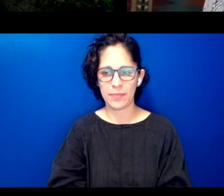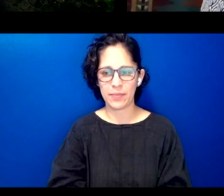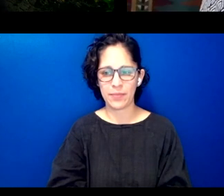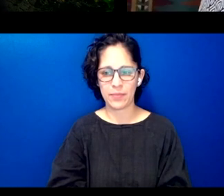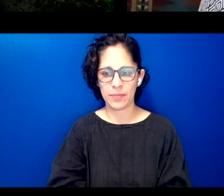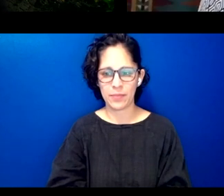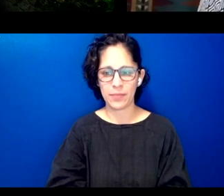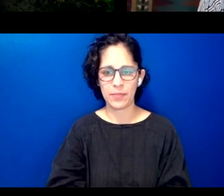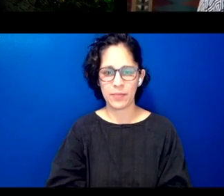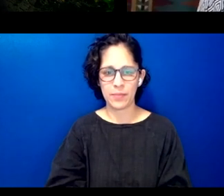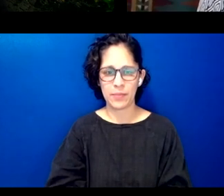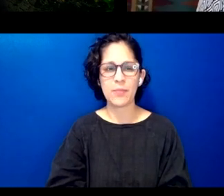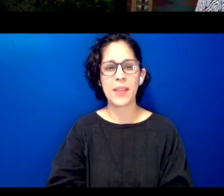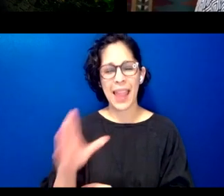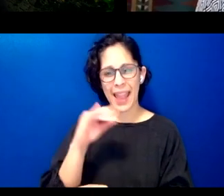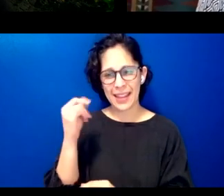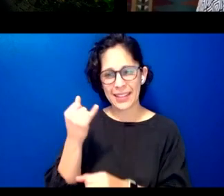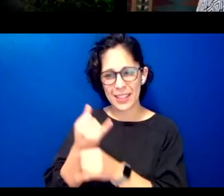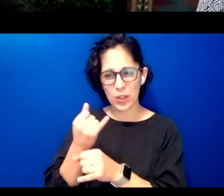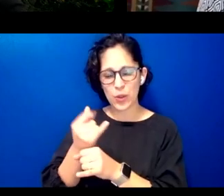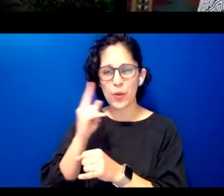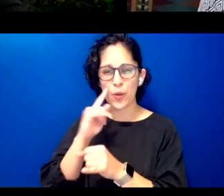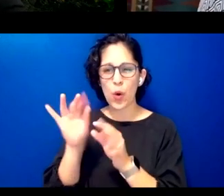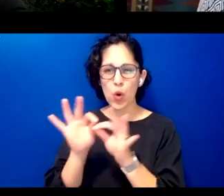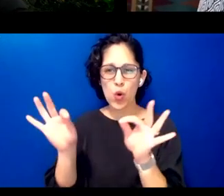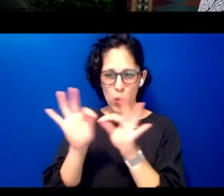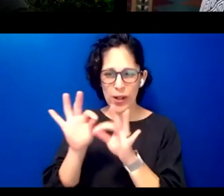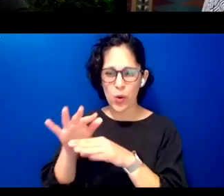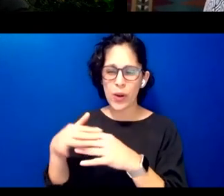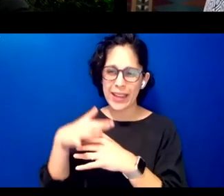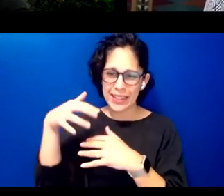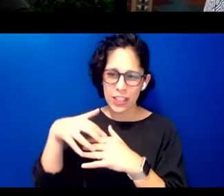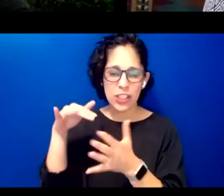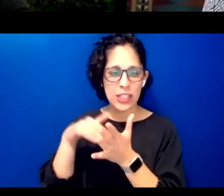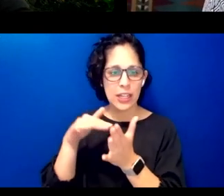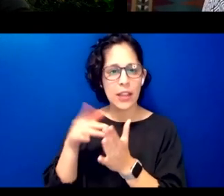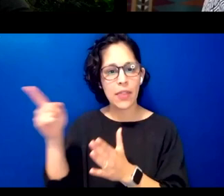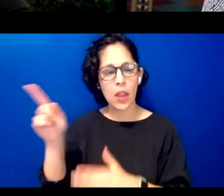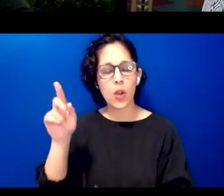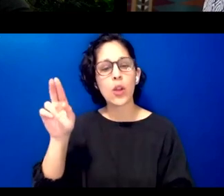and the institute for critical indigenous studies at the university of british columbia